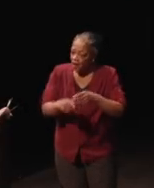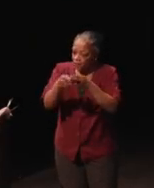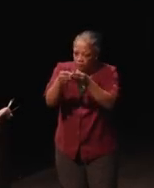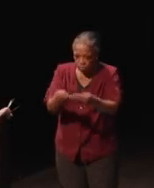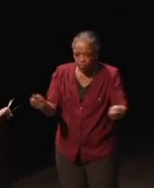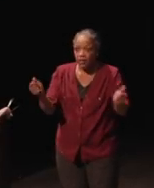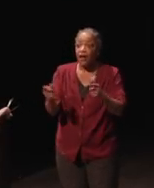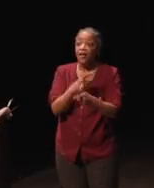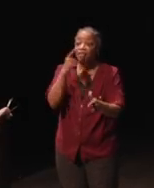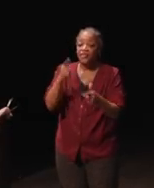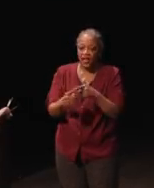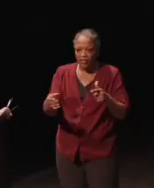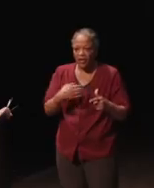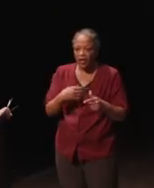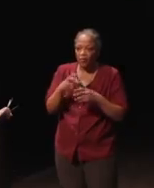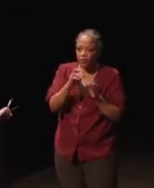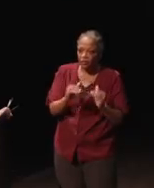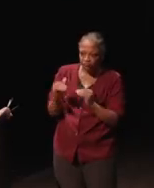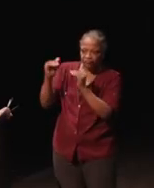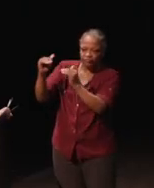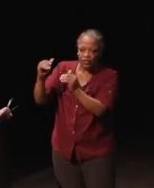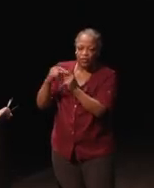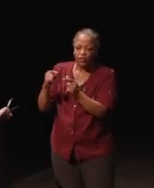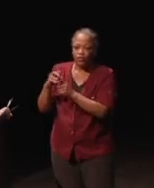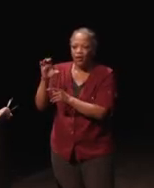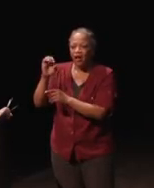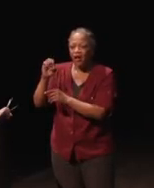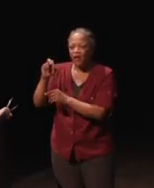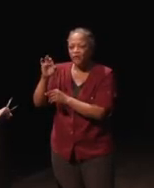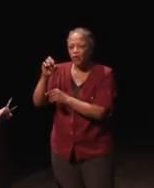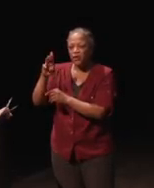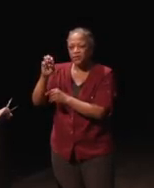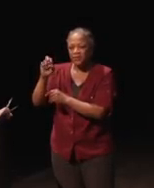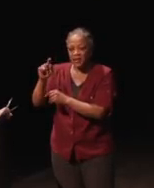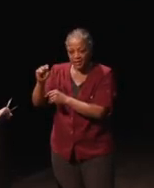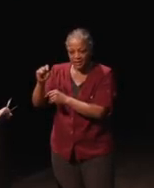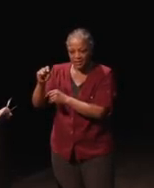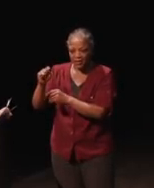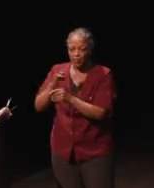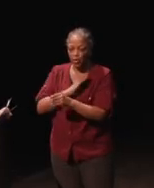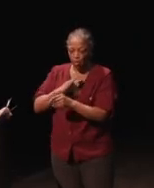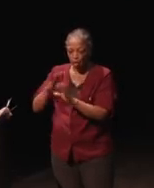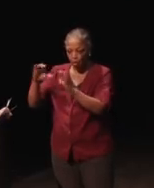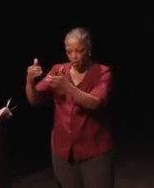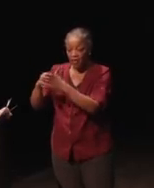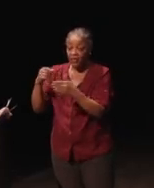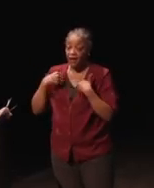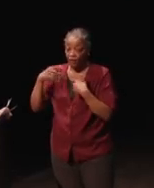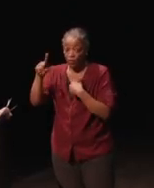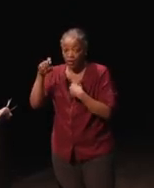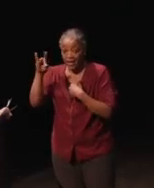only then does the complaint go to our enforcement bureau and then they have 180 days to decide it. We have had I'd say